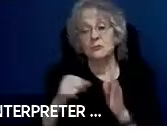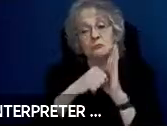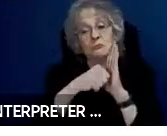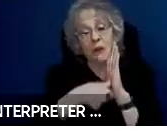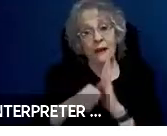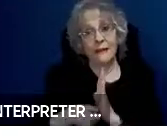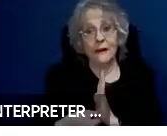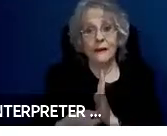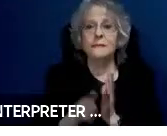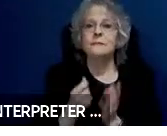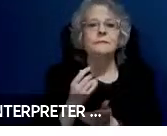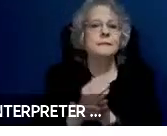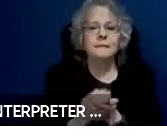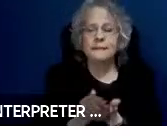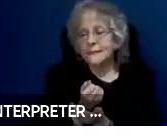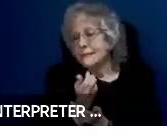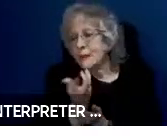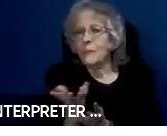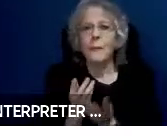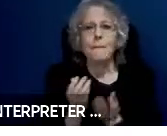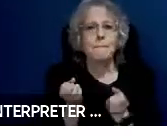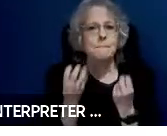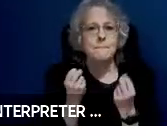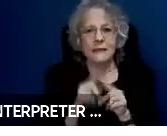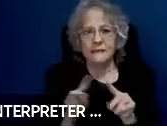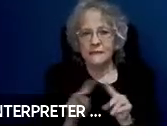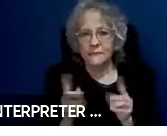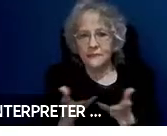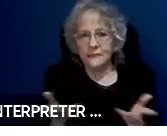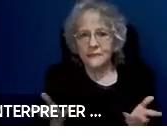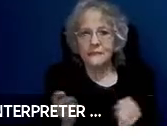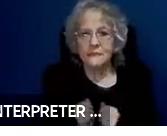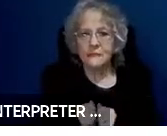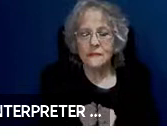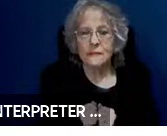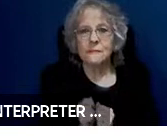many things that need to be considered in designing autonomous vehicles for use of people